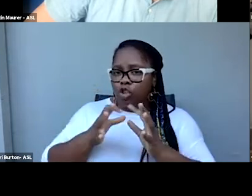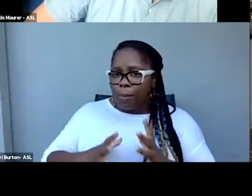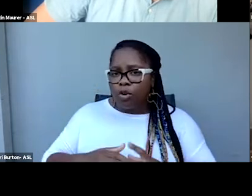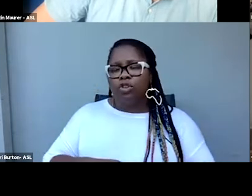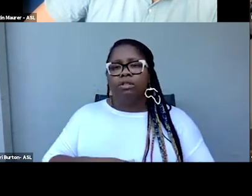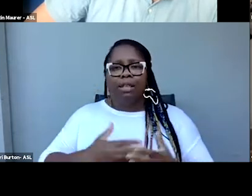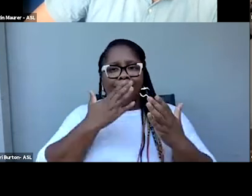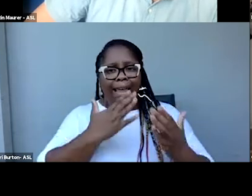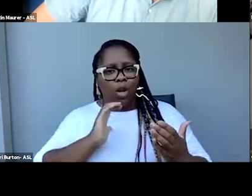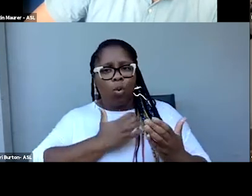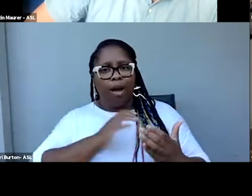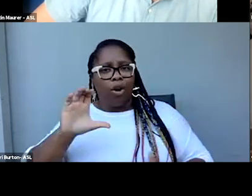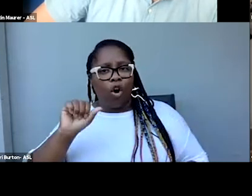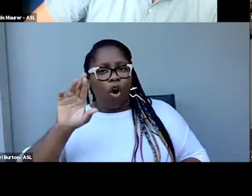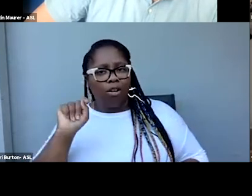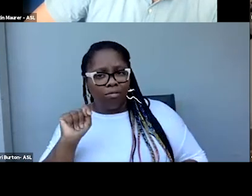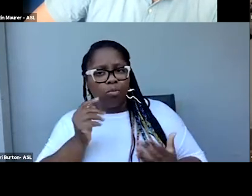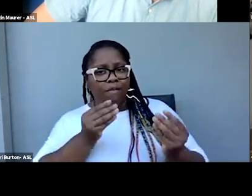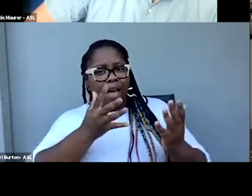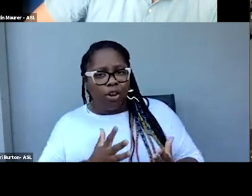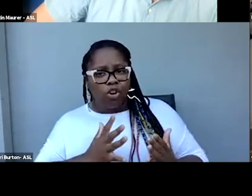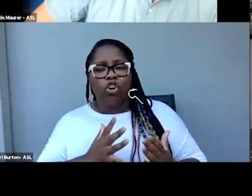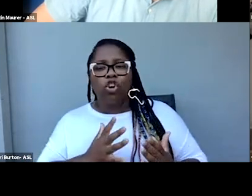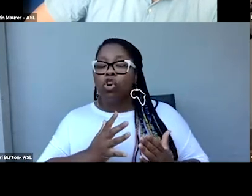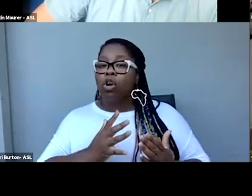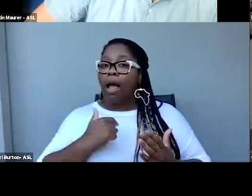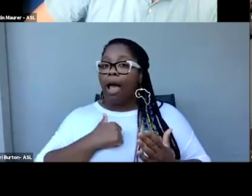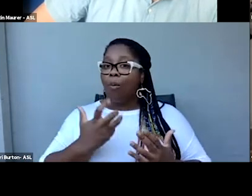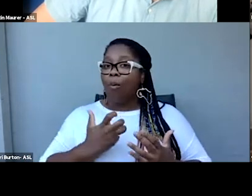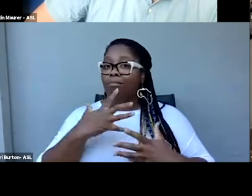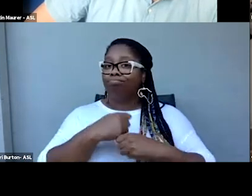Thank you to our CART provider. I want to conclude